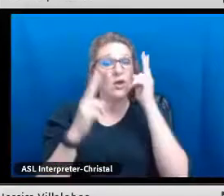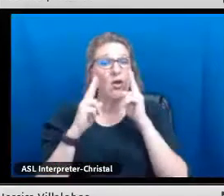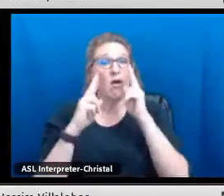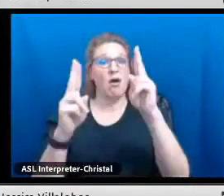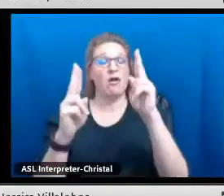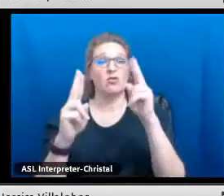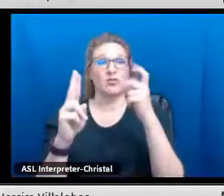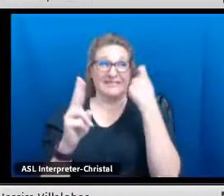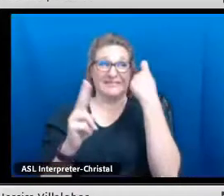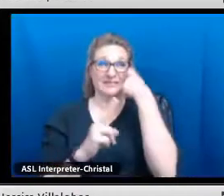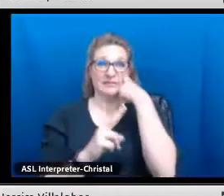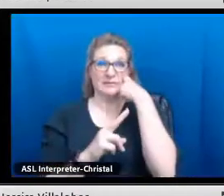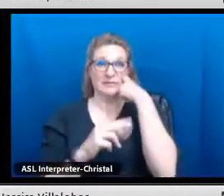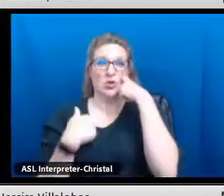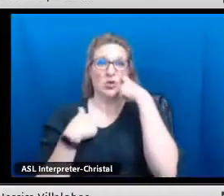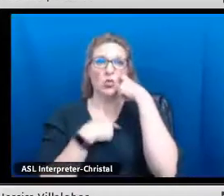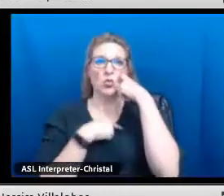other than English.